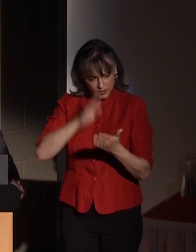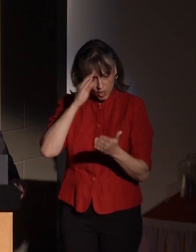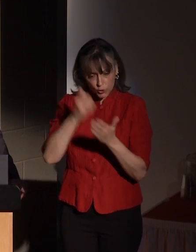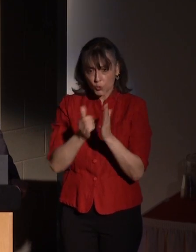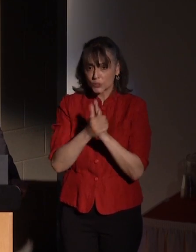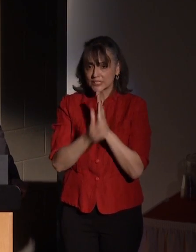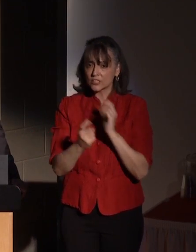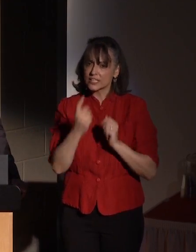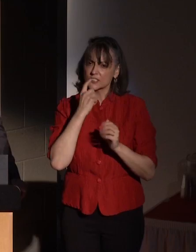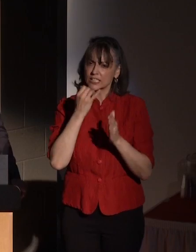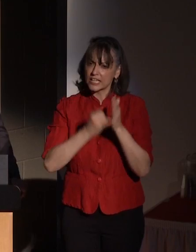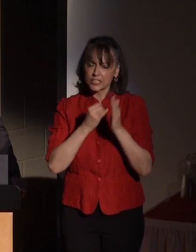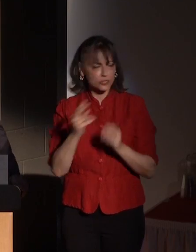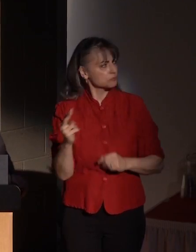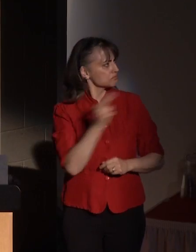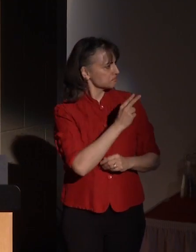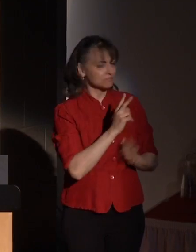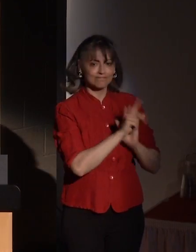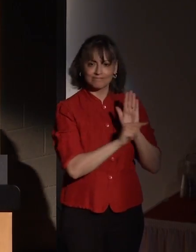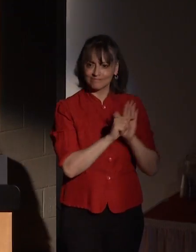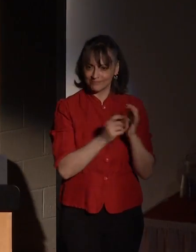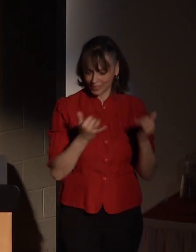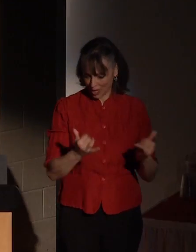Let's watch the video.